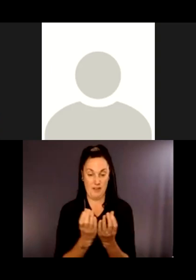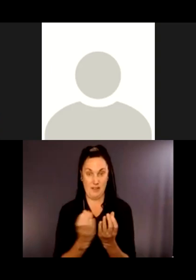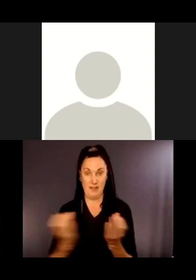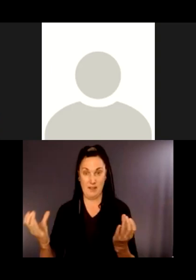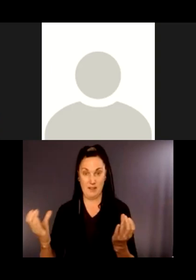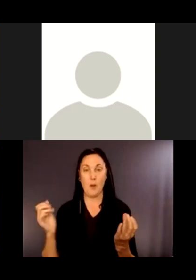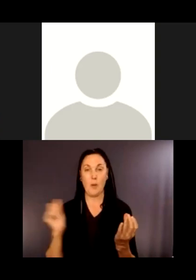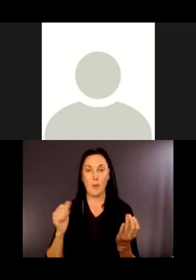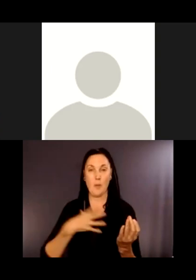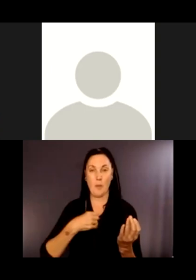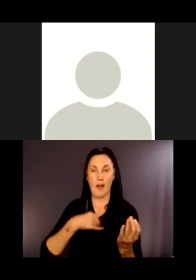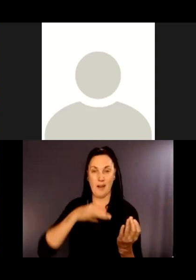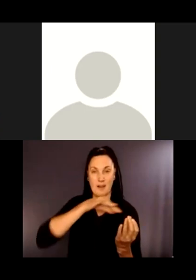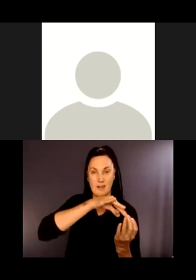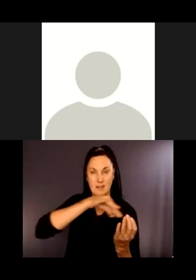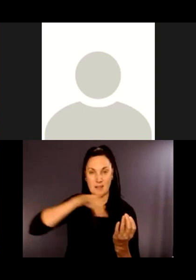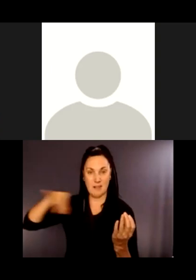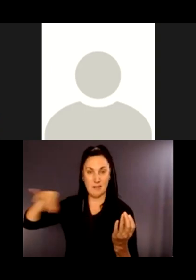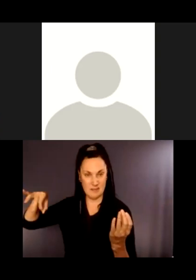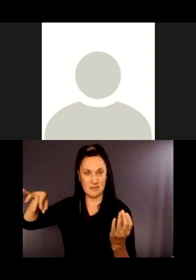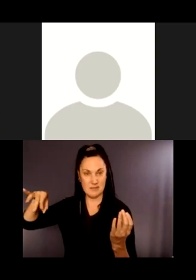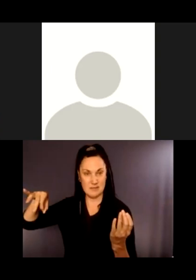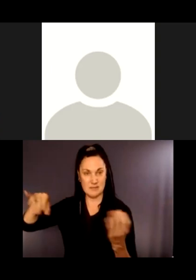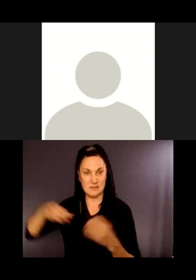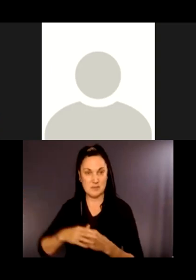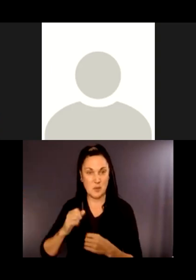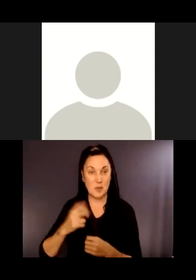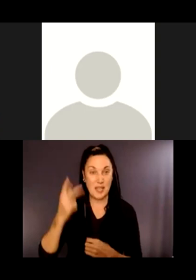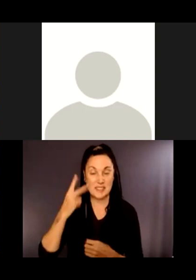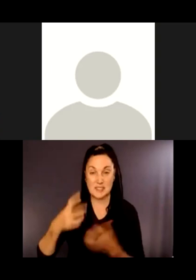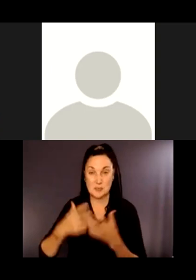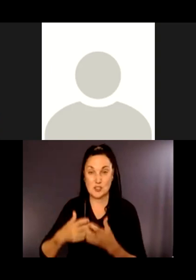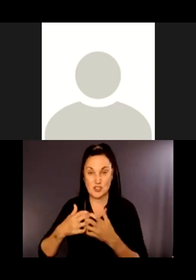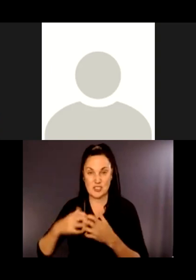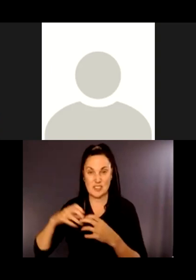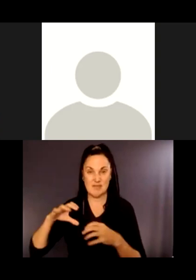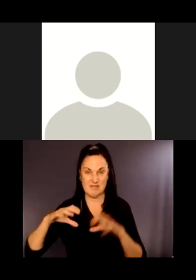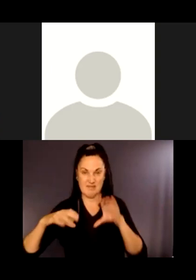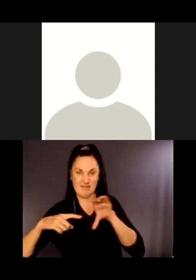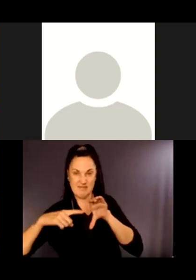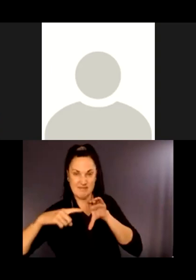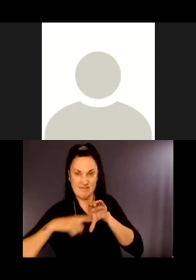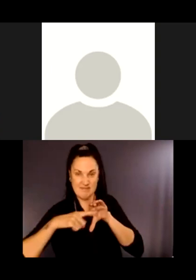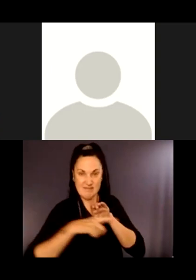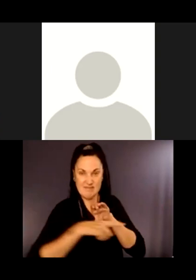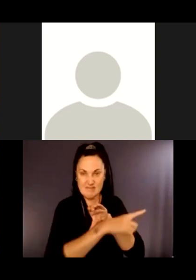The tunneling machine is pushing pipe underground in the entry pit. So this is a very industrial looking site and very different